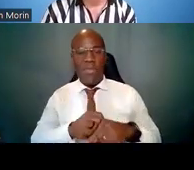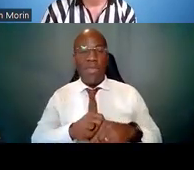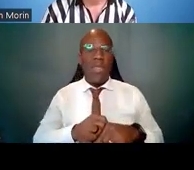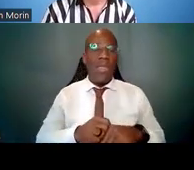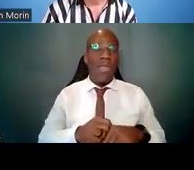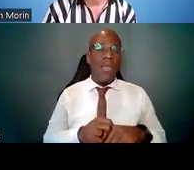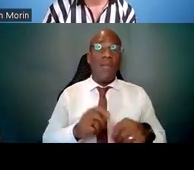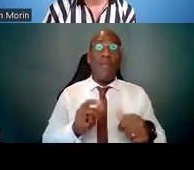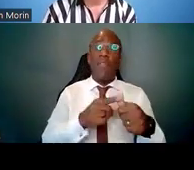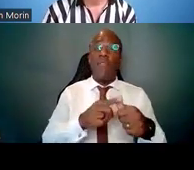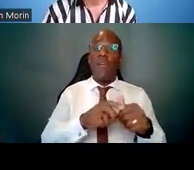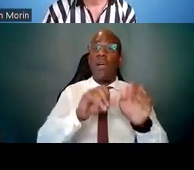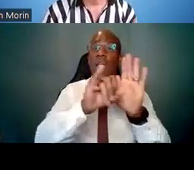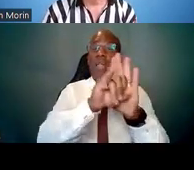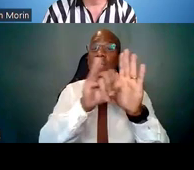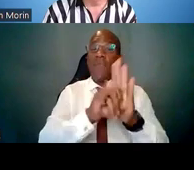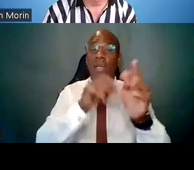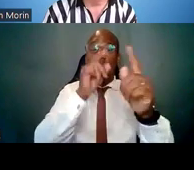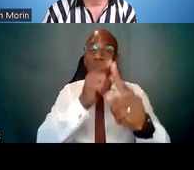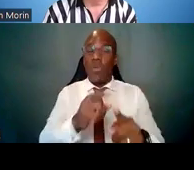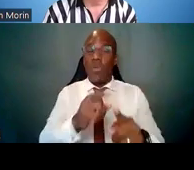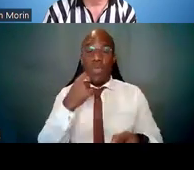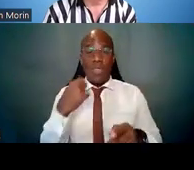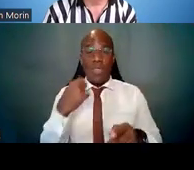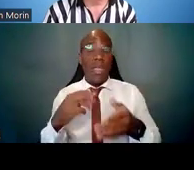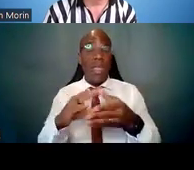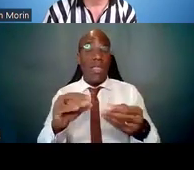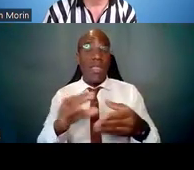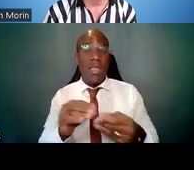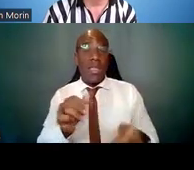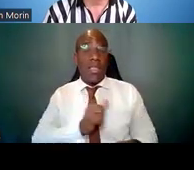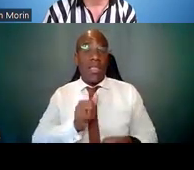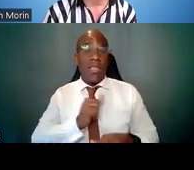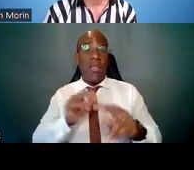self-assessment is the good first step in helping you identify those goals.